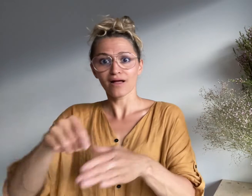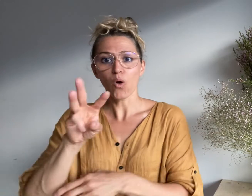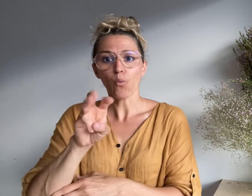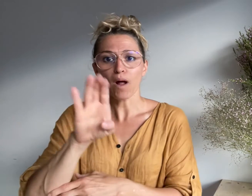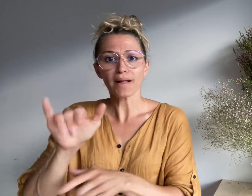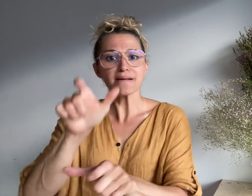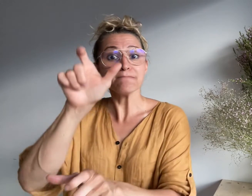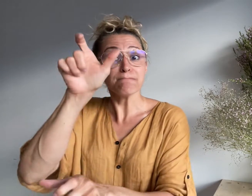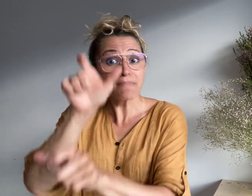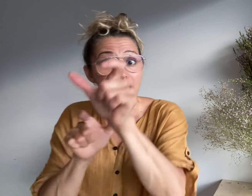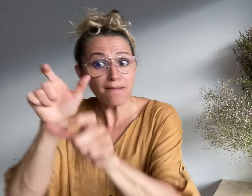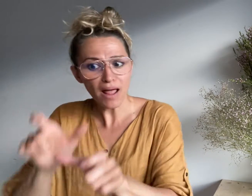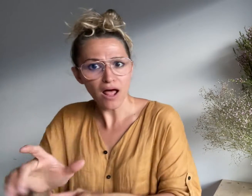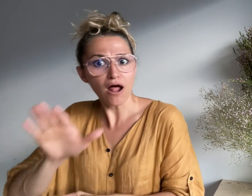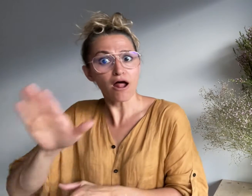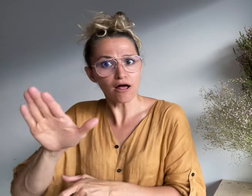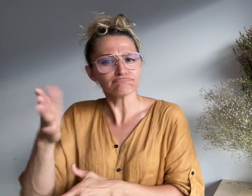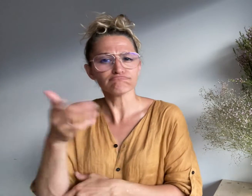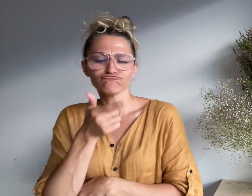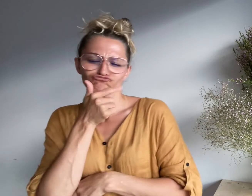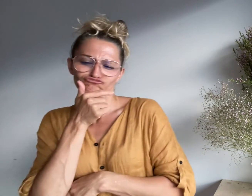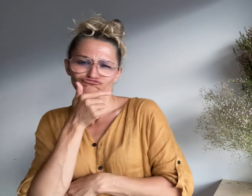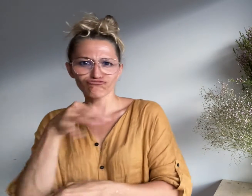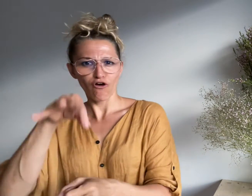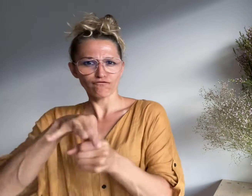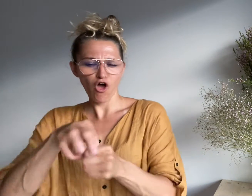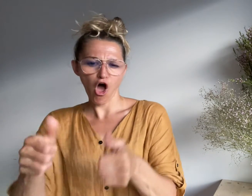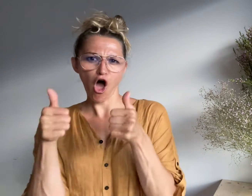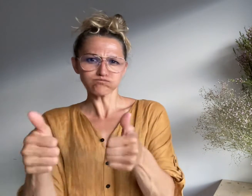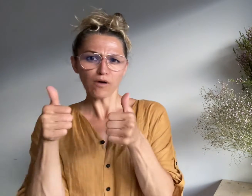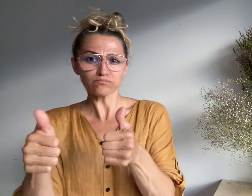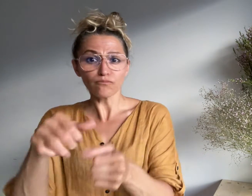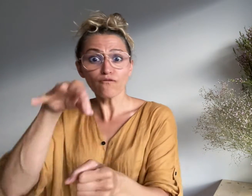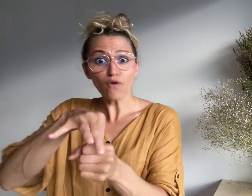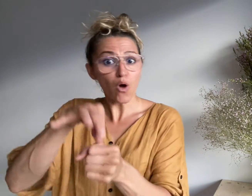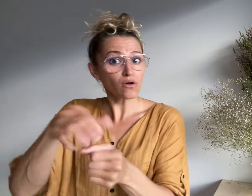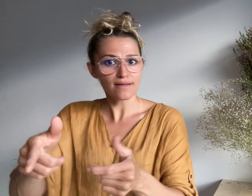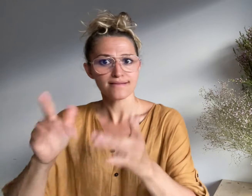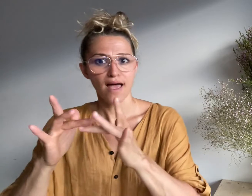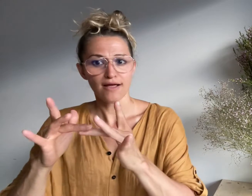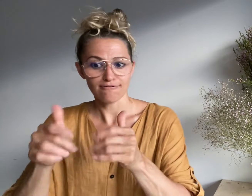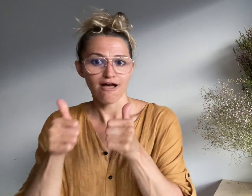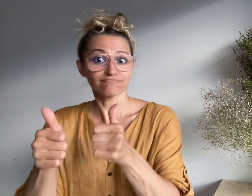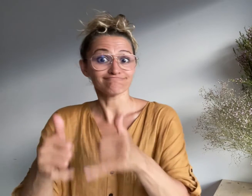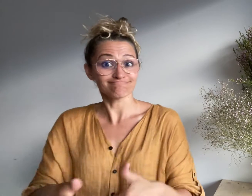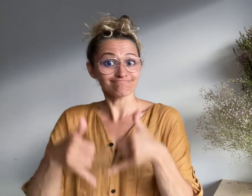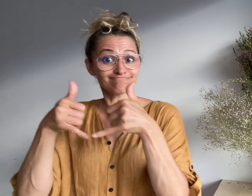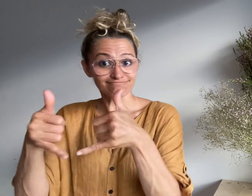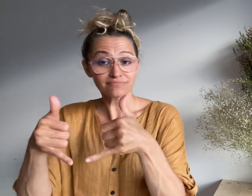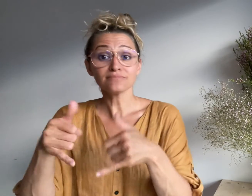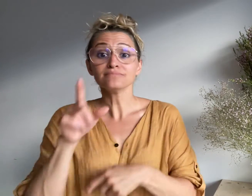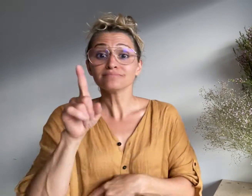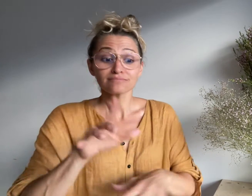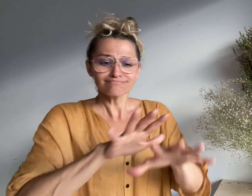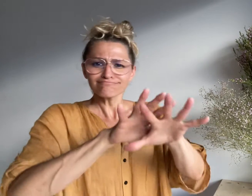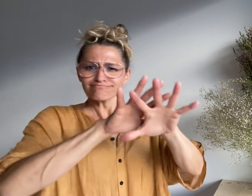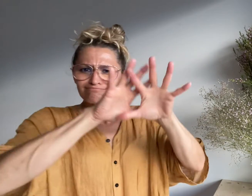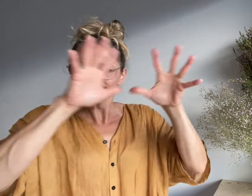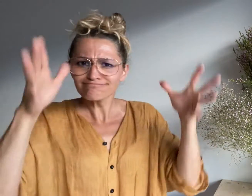the Webby People’s Voice voting, which is awarded based